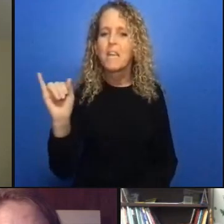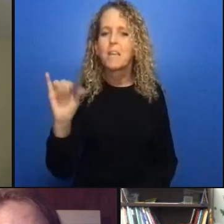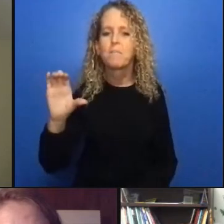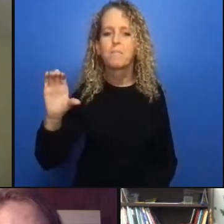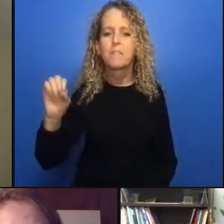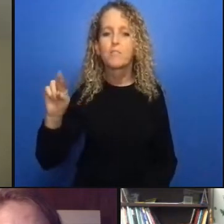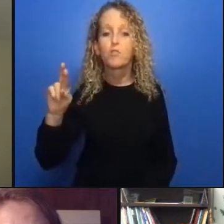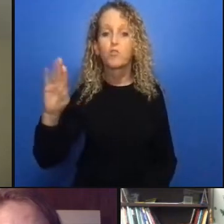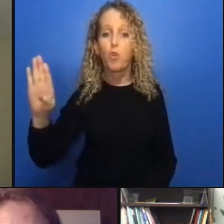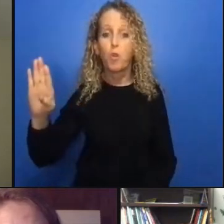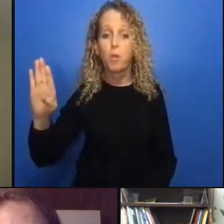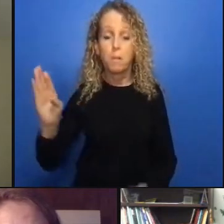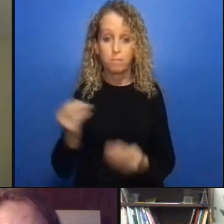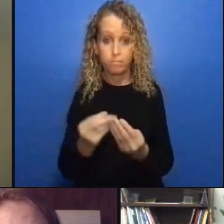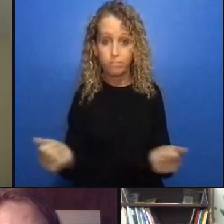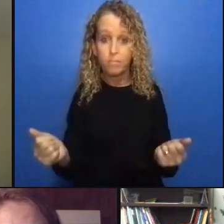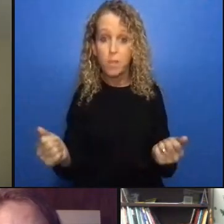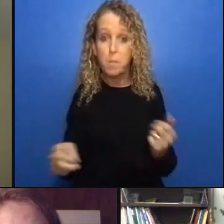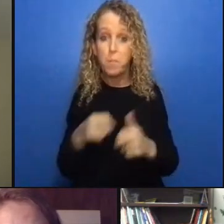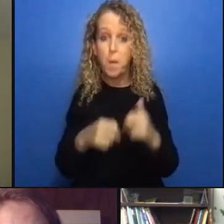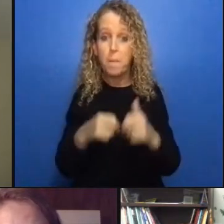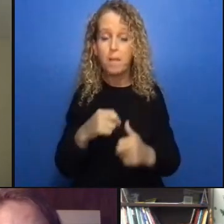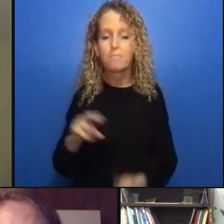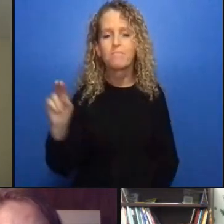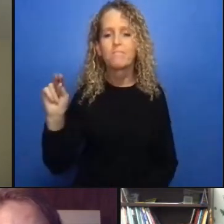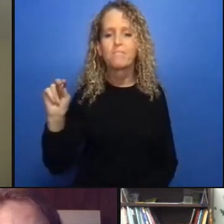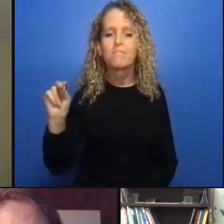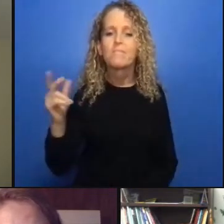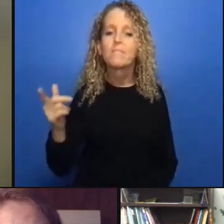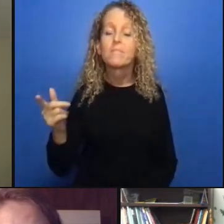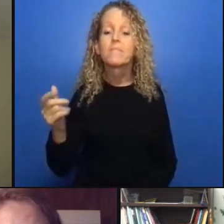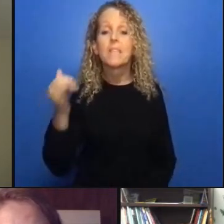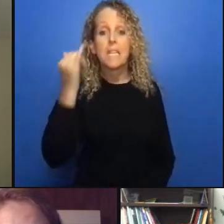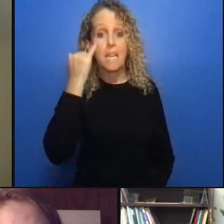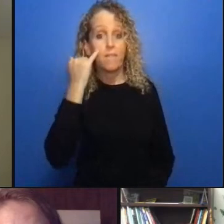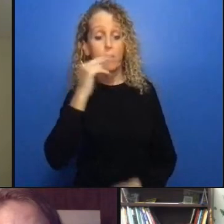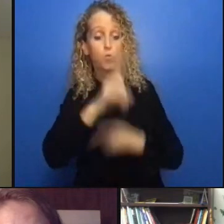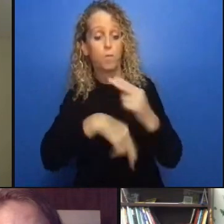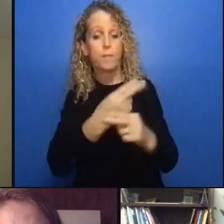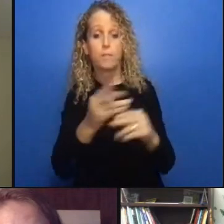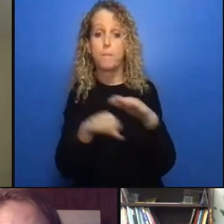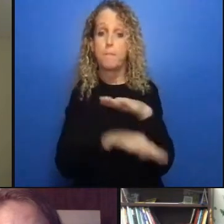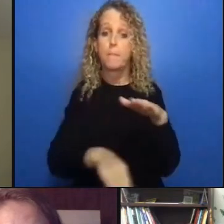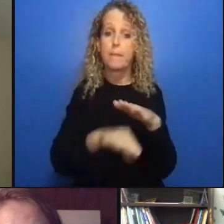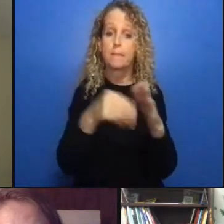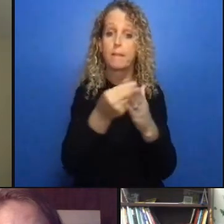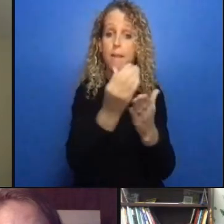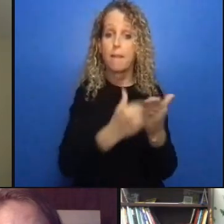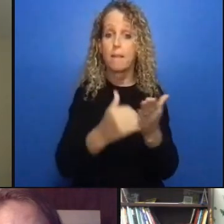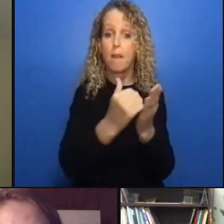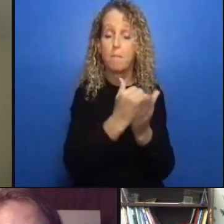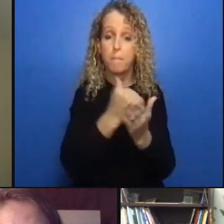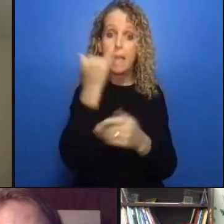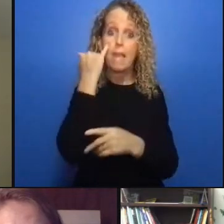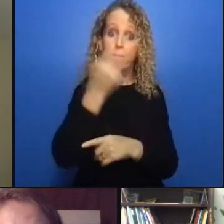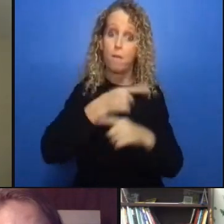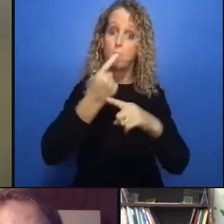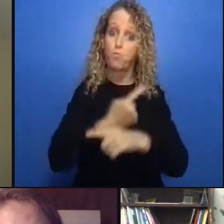mohammed and it's very recent it's just this year last year cardozo law review and one of the things